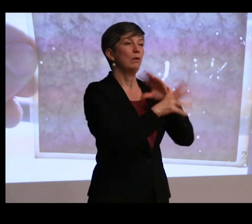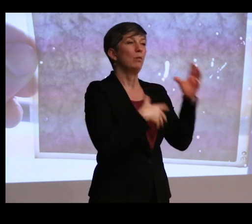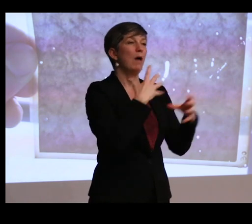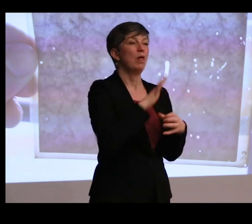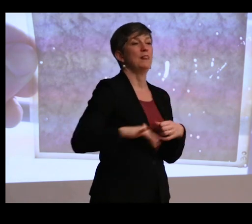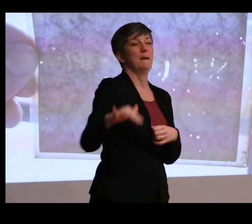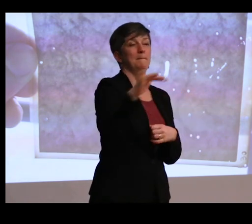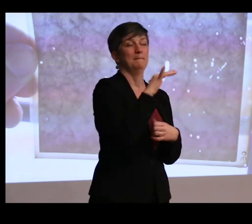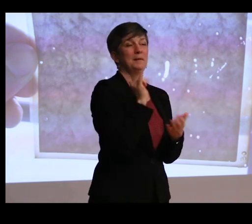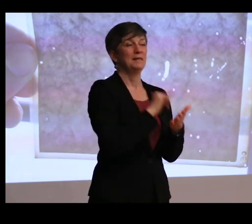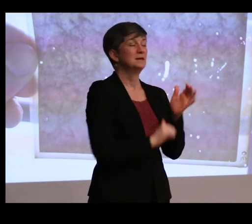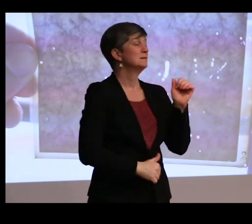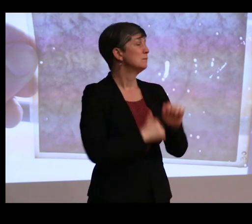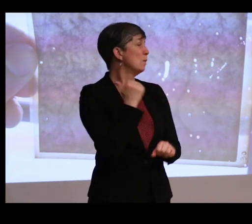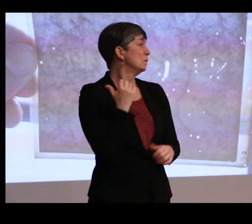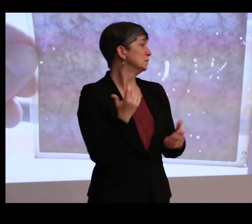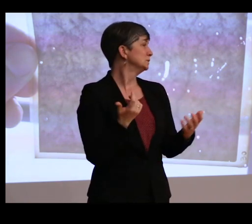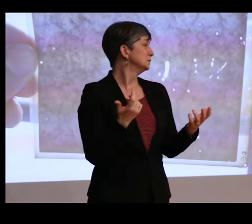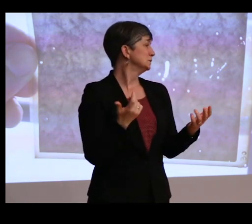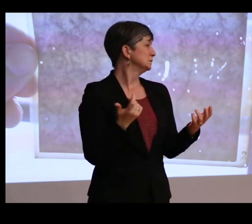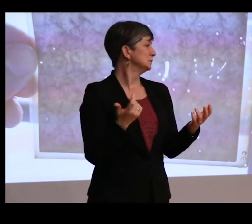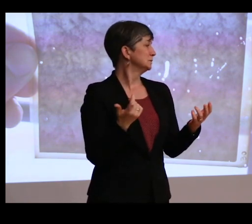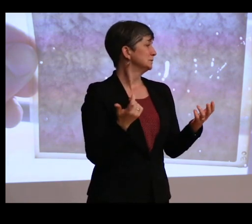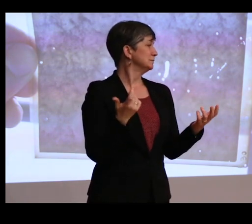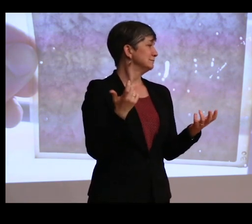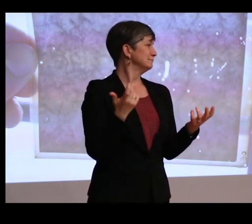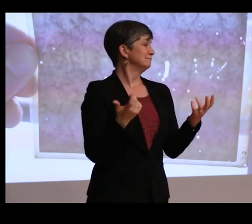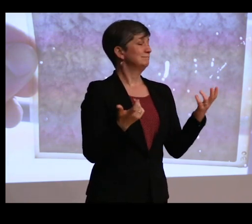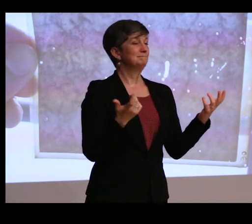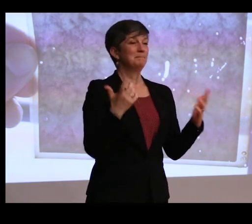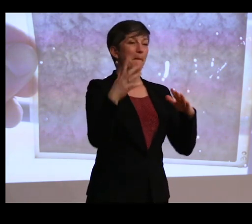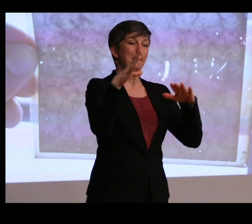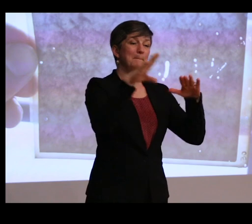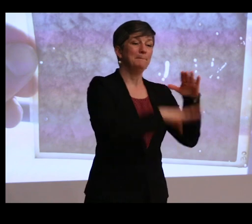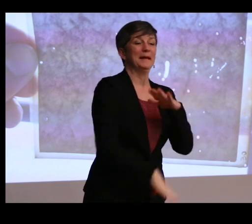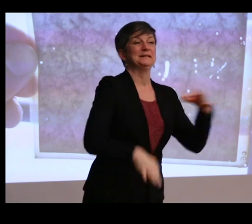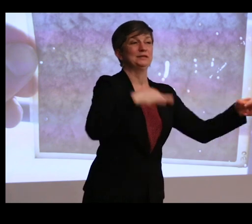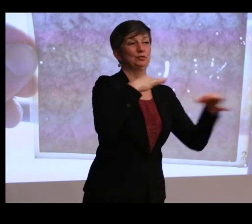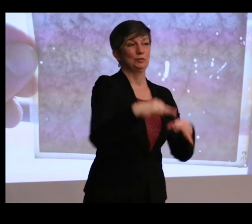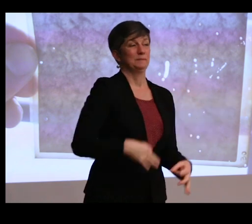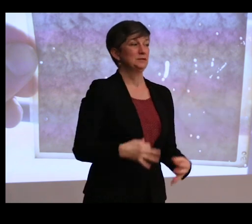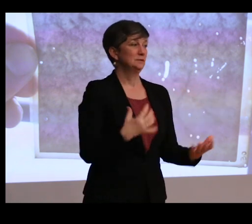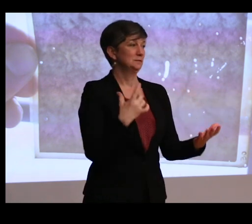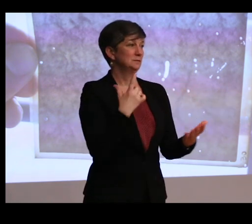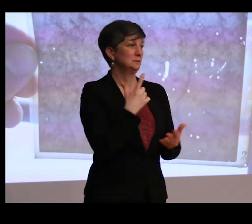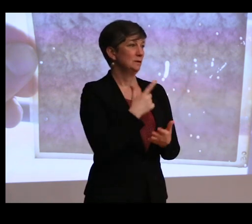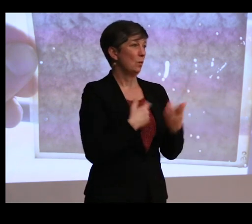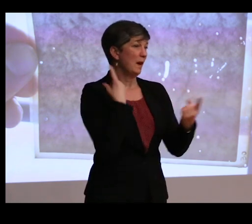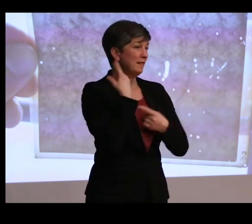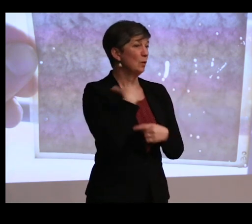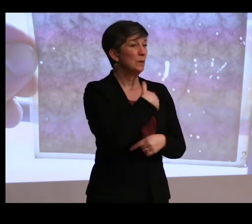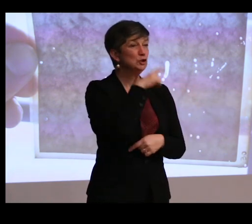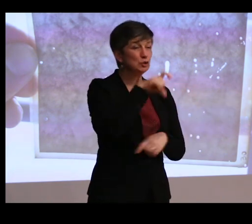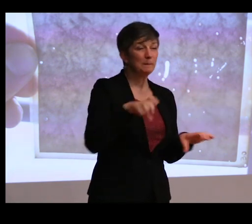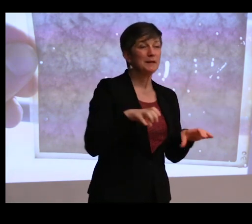And, to me, that's the most sort of basic description of what I think we should be, to give you a chance